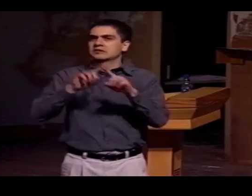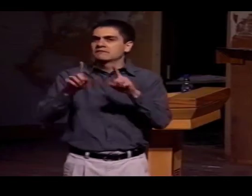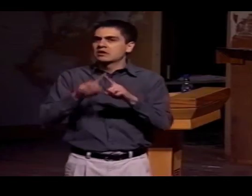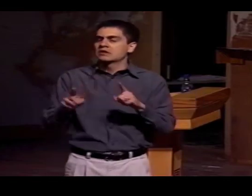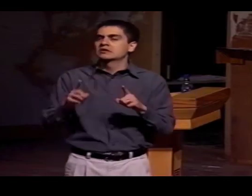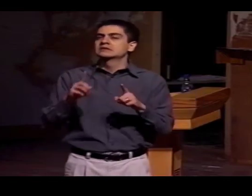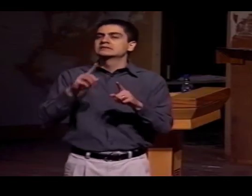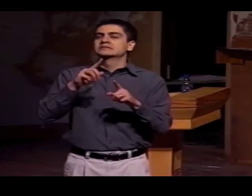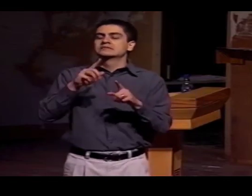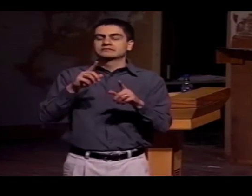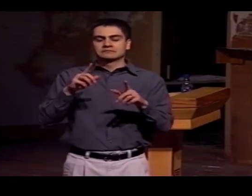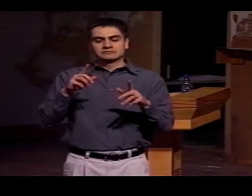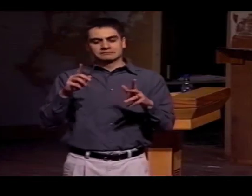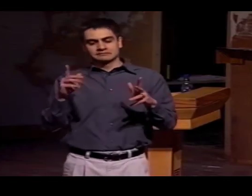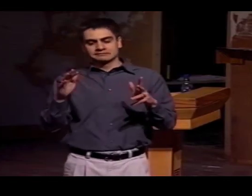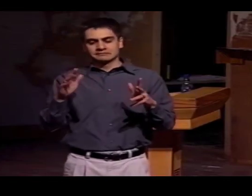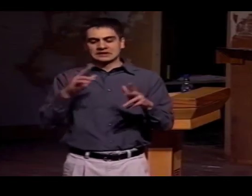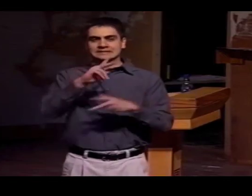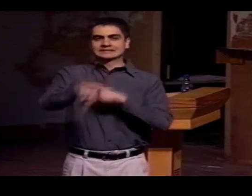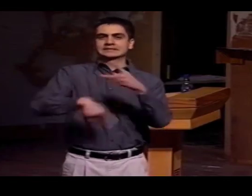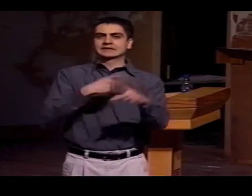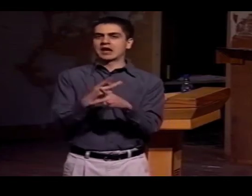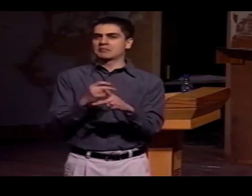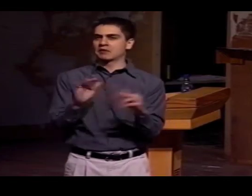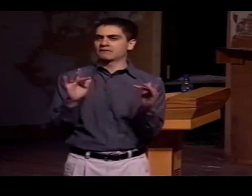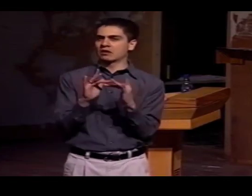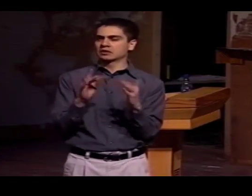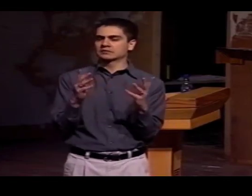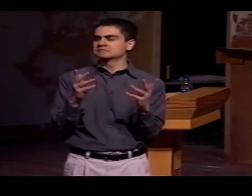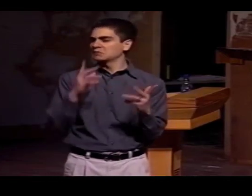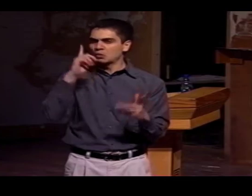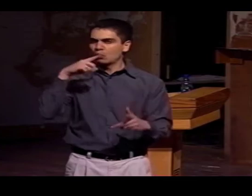I WILL BE TALKING TODAY ABOUT VARIOUS TYPES OF CONTACT